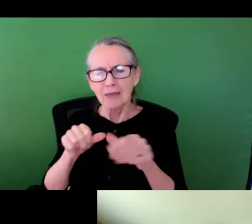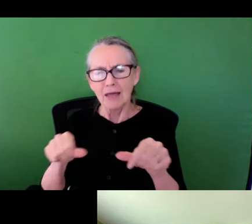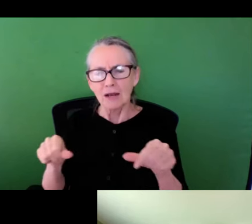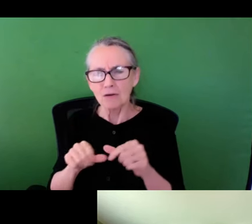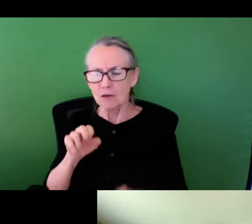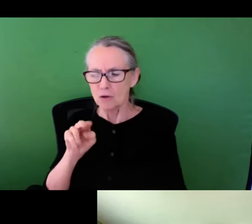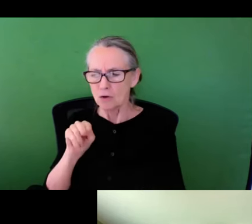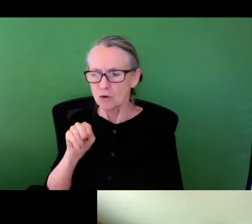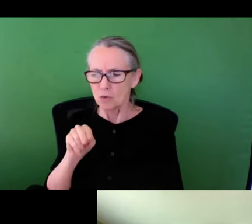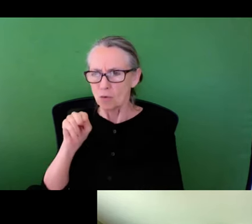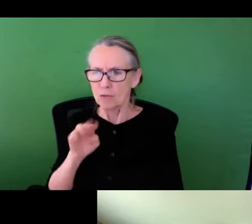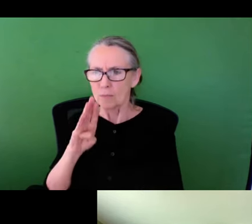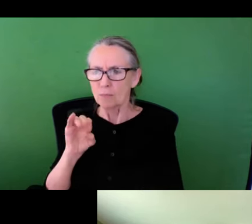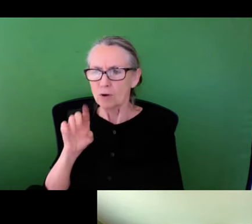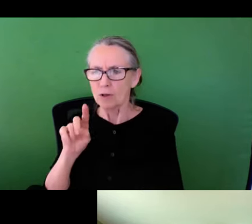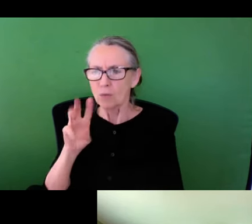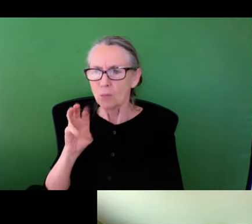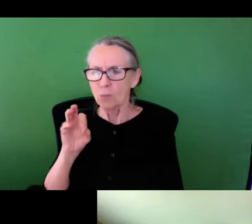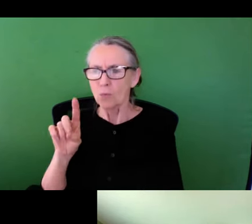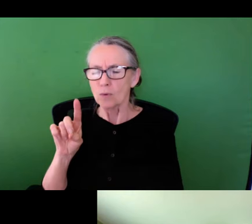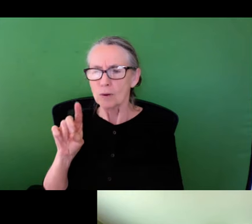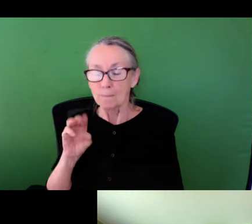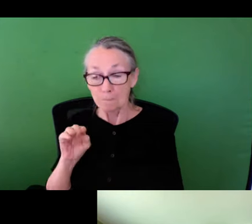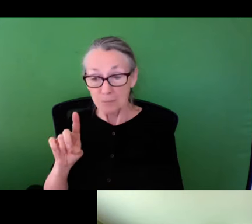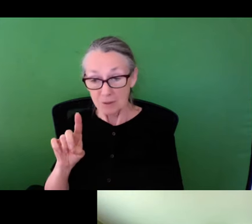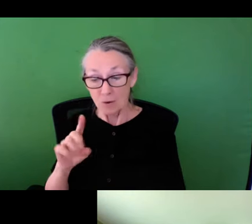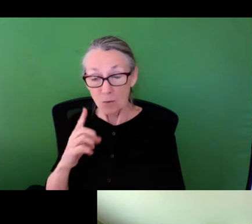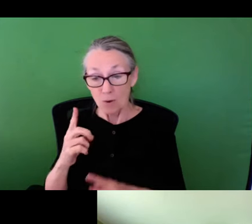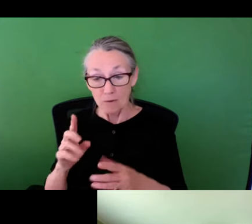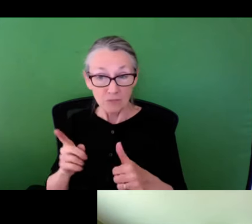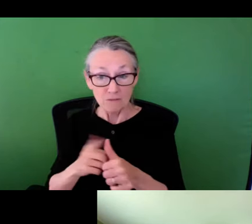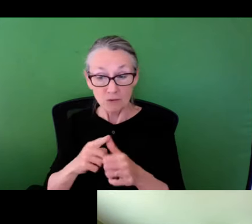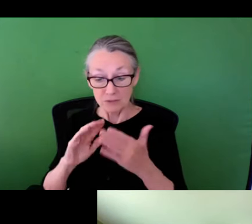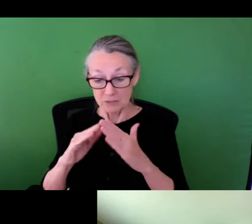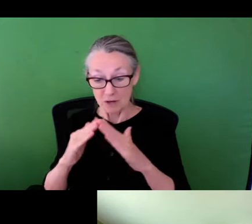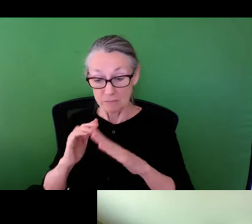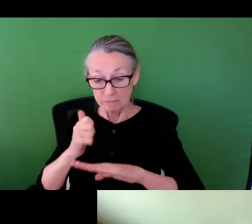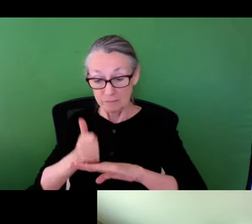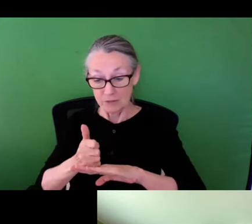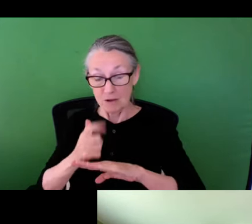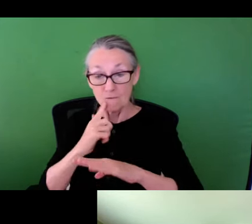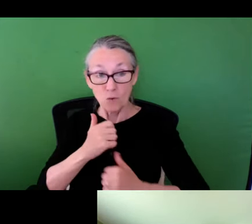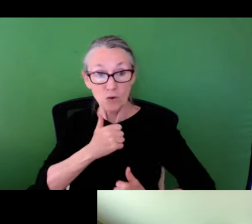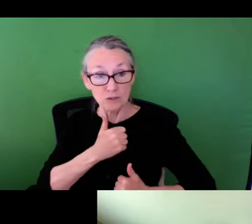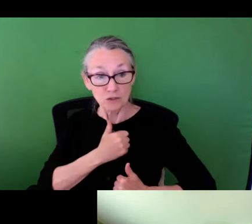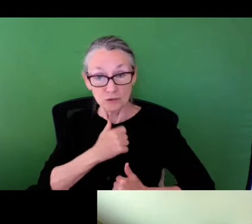in marginalized communities. North Brentwood Maryland was one of the first townships and